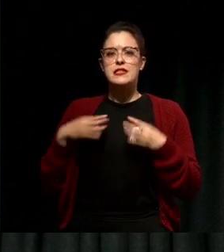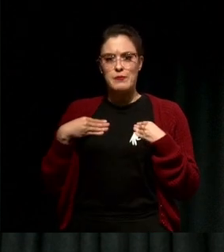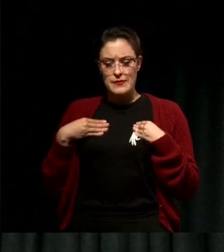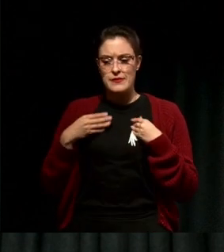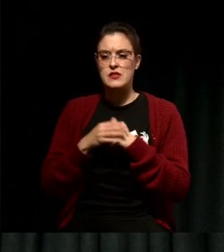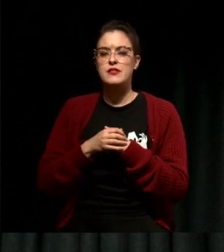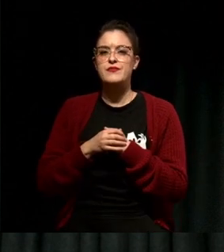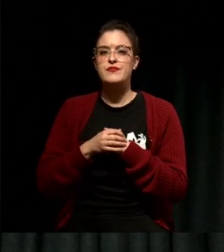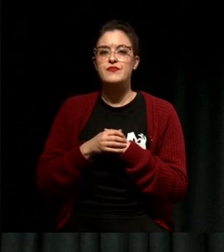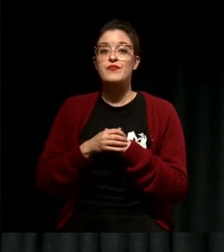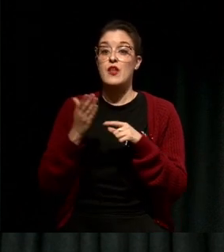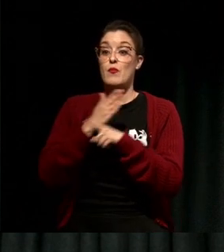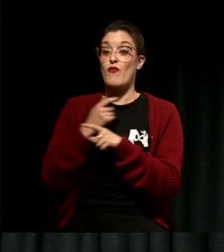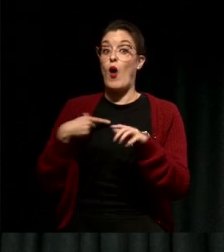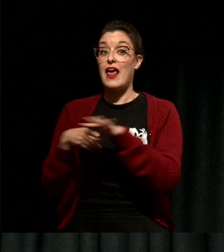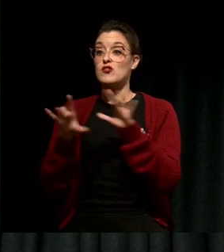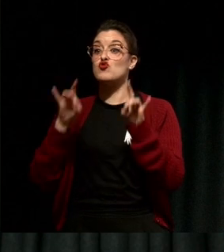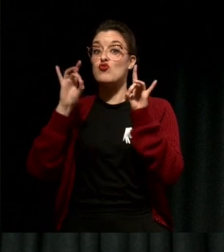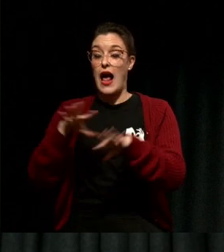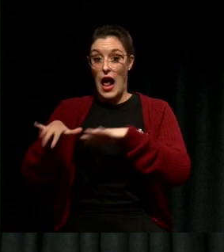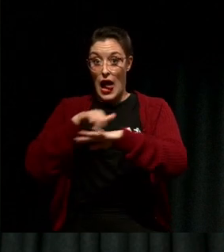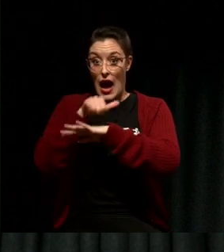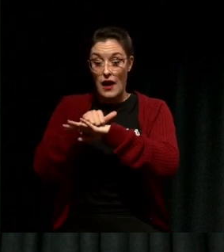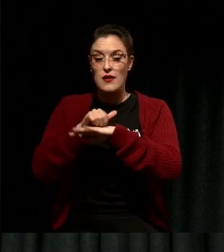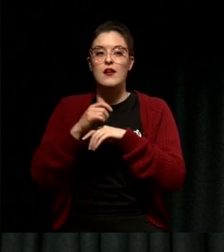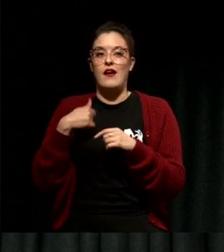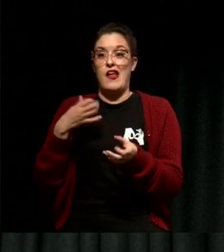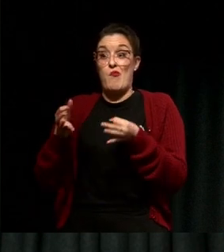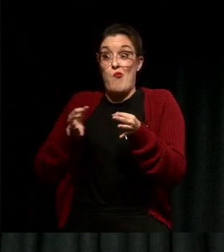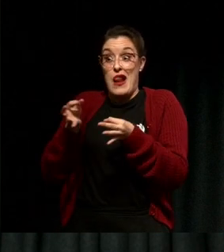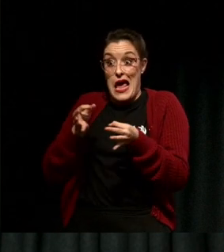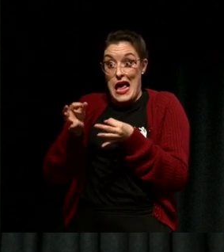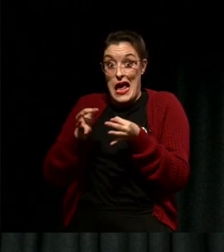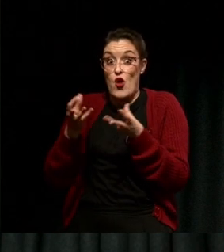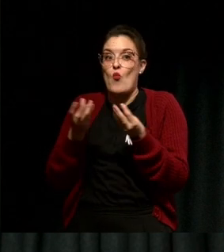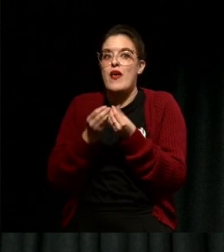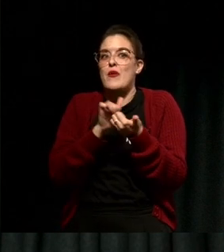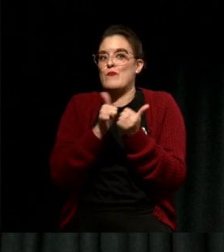my partner. Because of the fun that we had, because of the relationship that we'd built during the